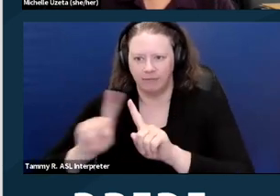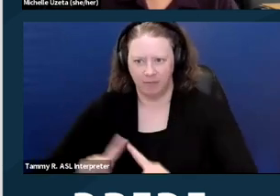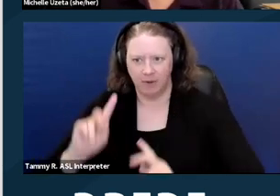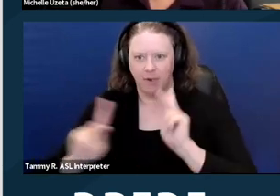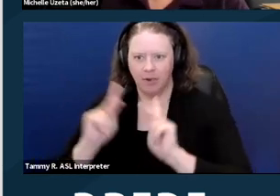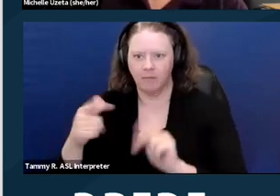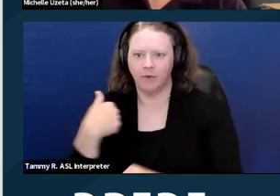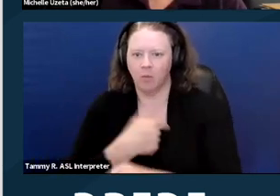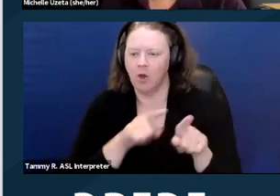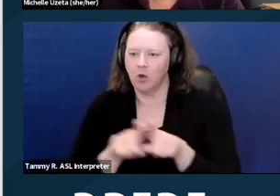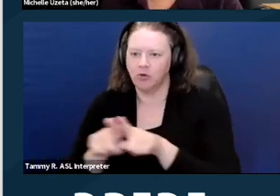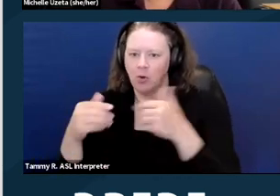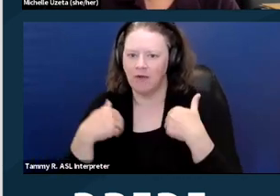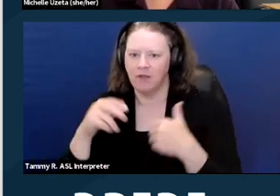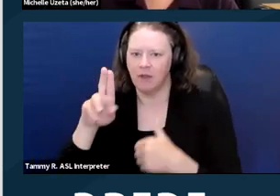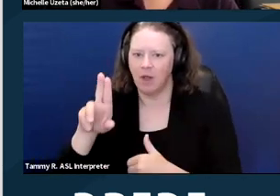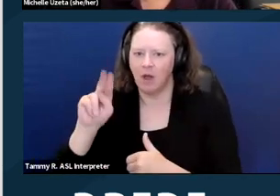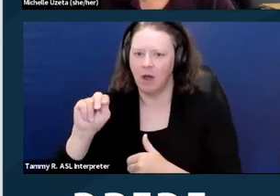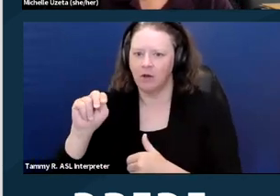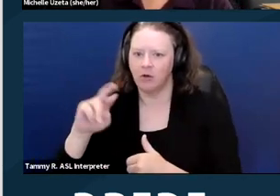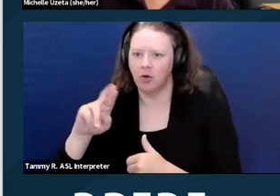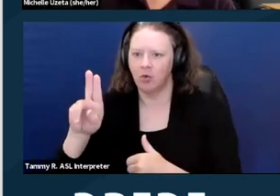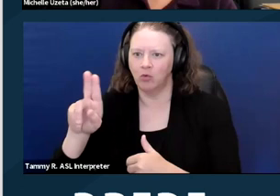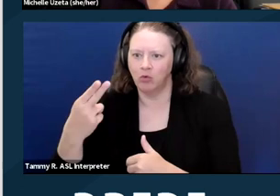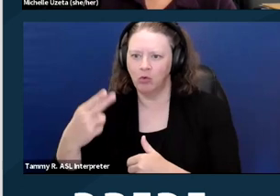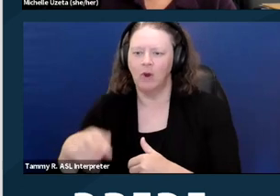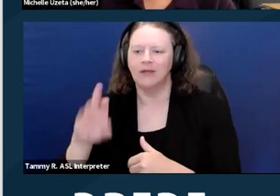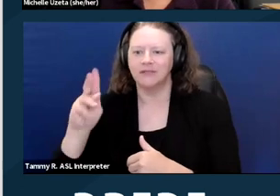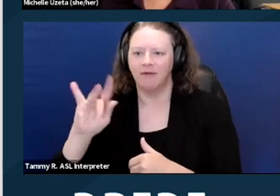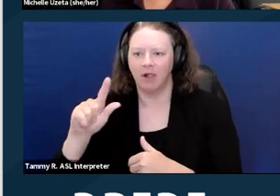which is a state law that applies to persons or entities